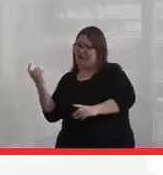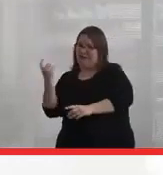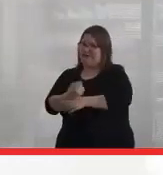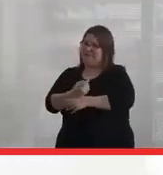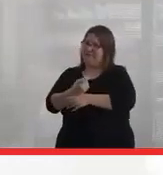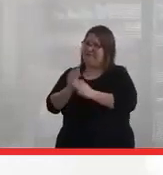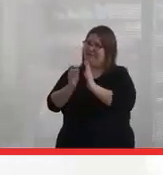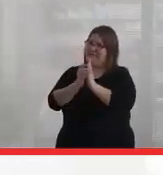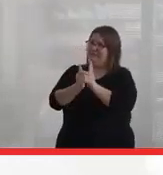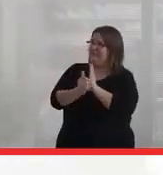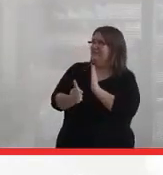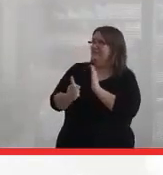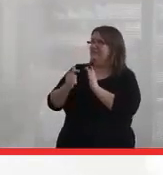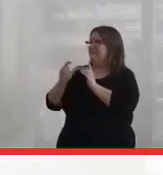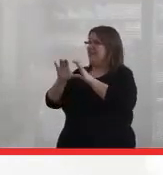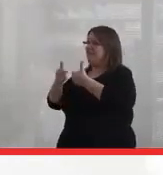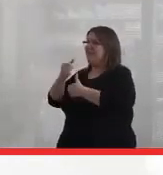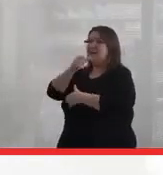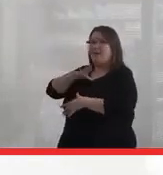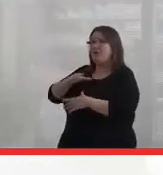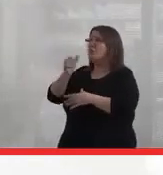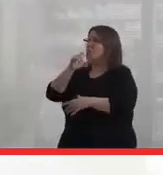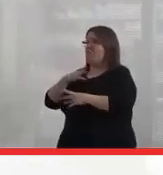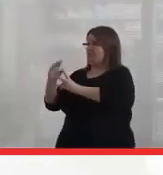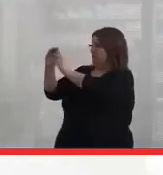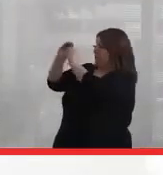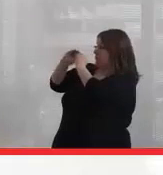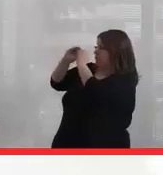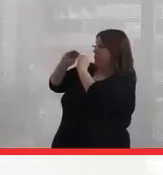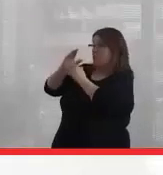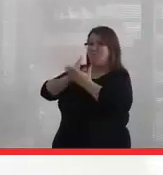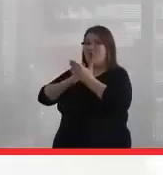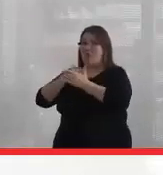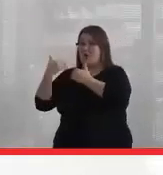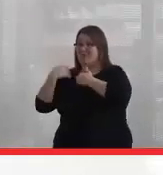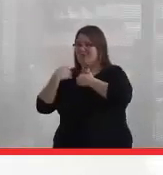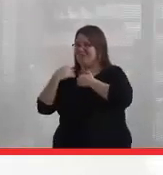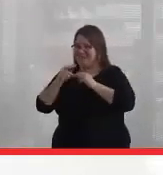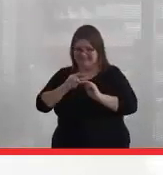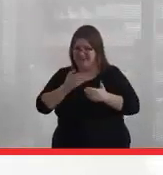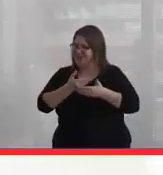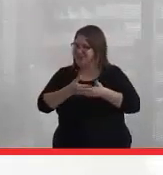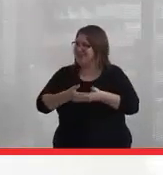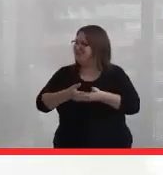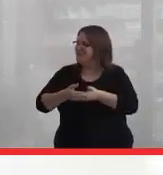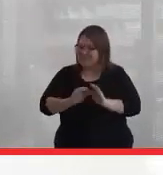And I've been taught as a clan mother and a woman that part of my responsibility is to watch those little ones when they're growing up,